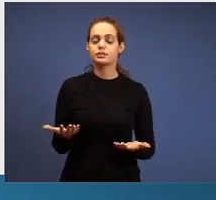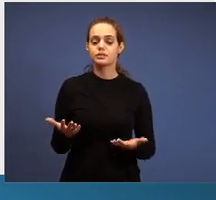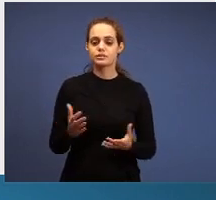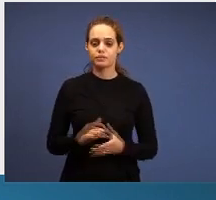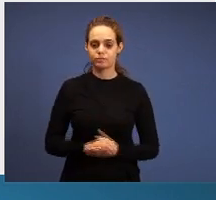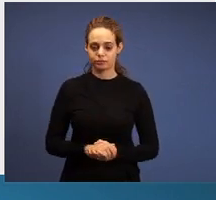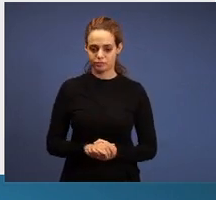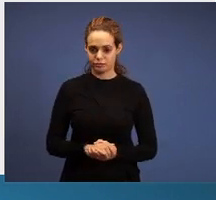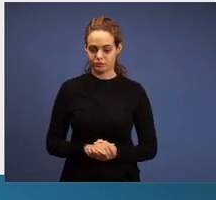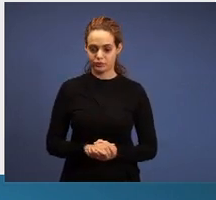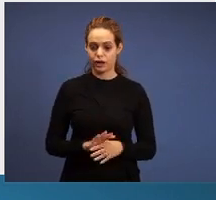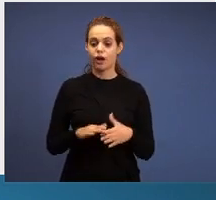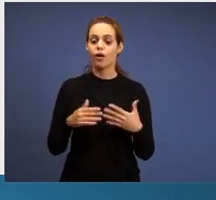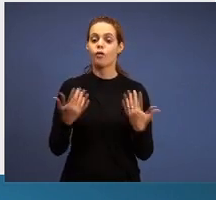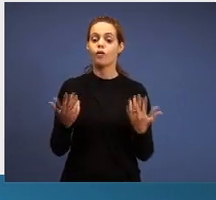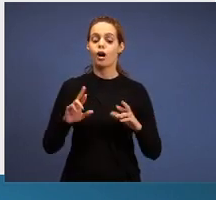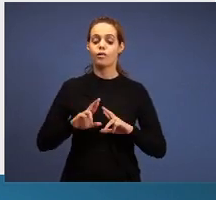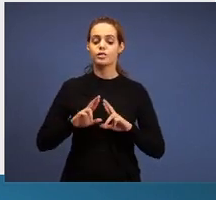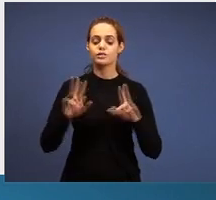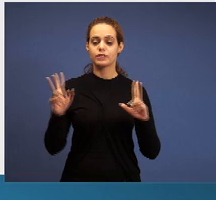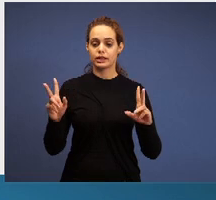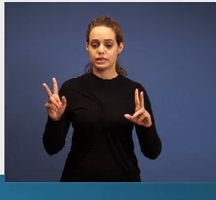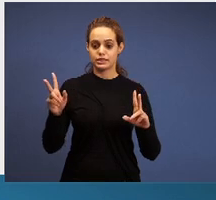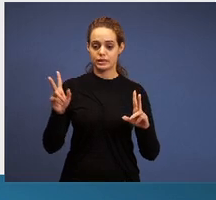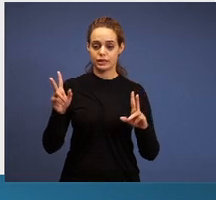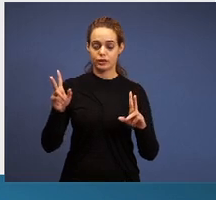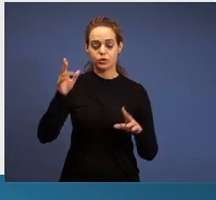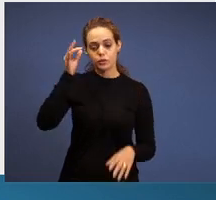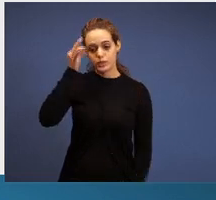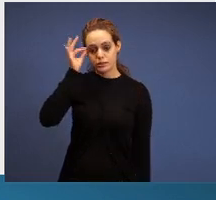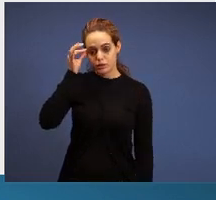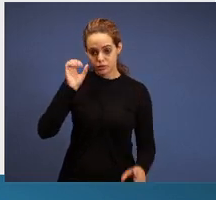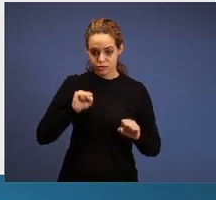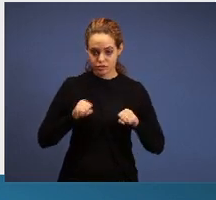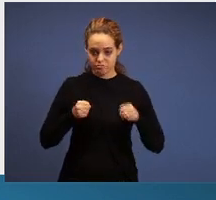difference between the spirit of might? It’s